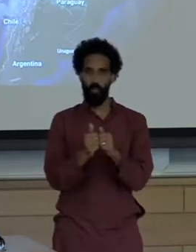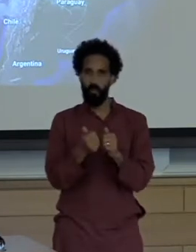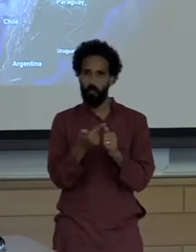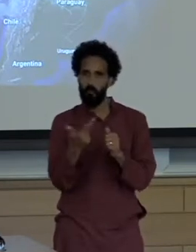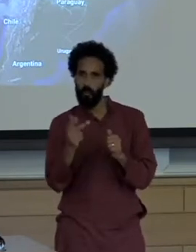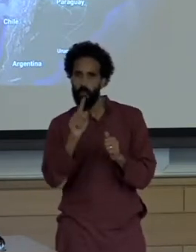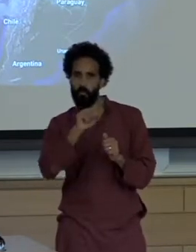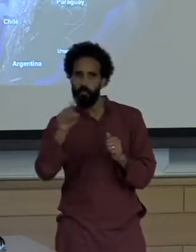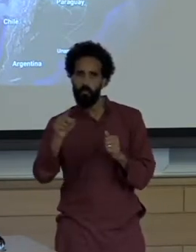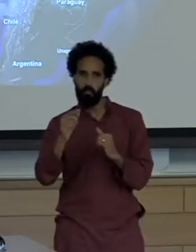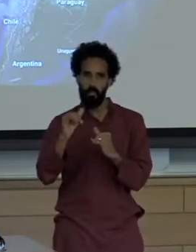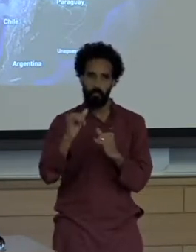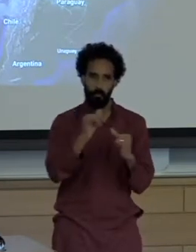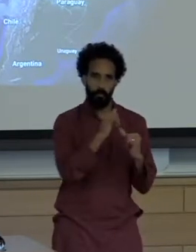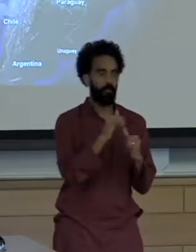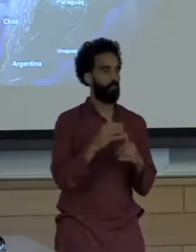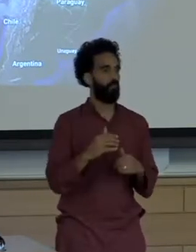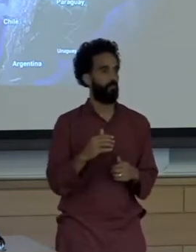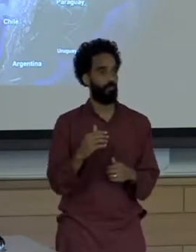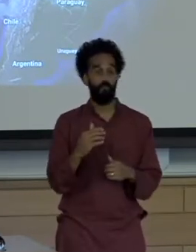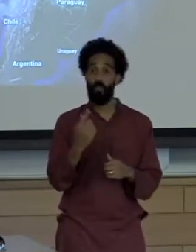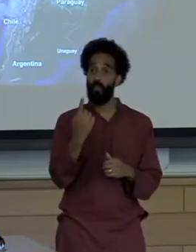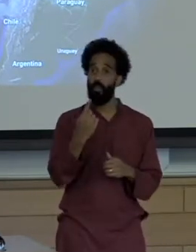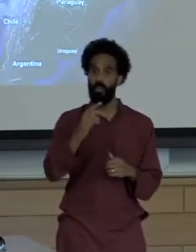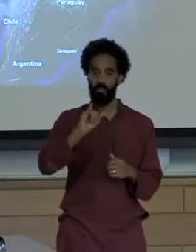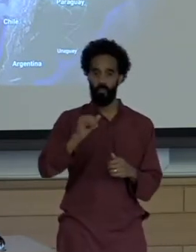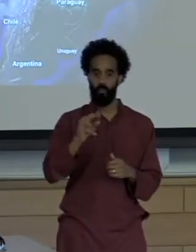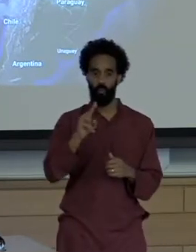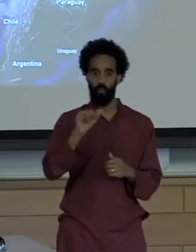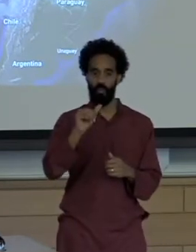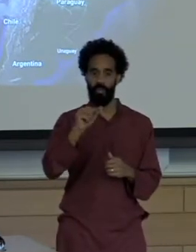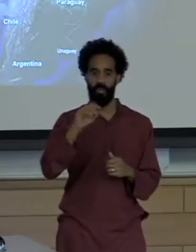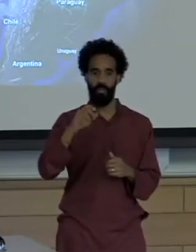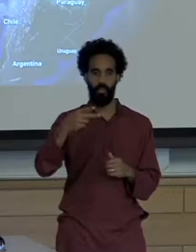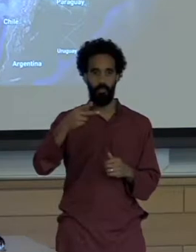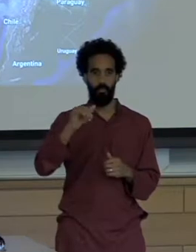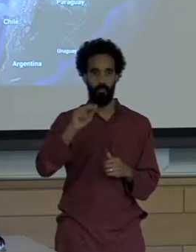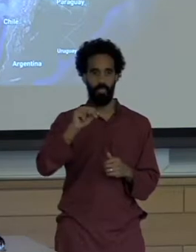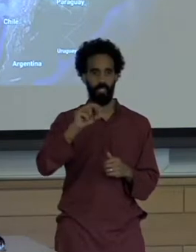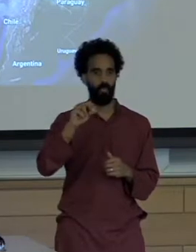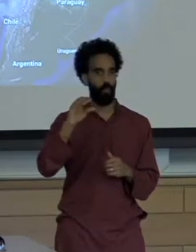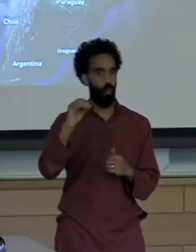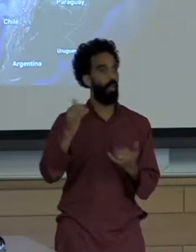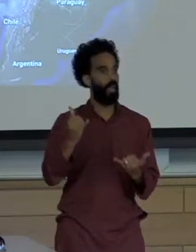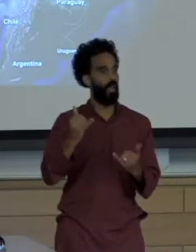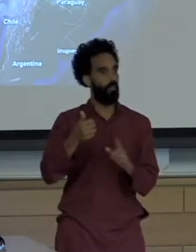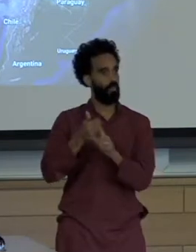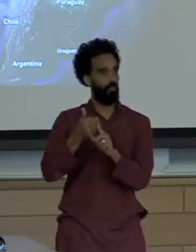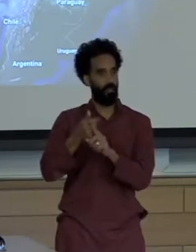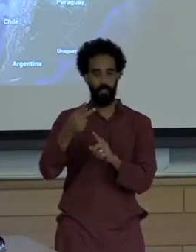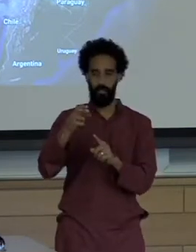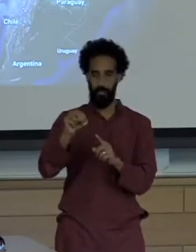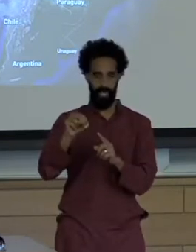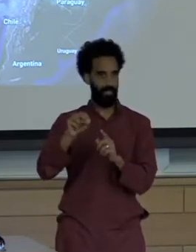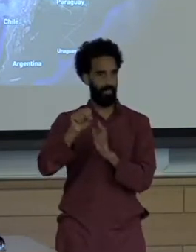Juliet Pinto, who is now at Penn State University, has been my colleague and co-author and a lot of the work we have done